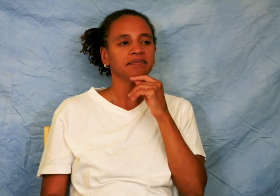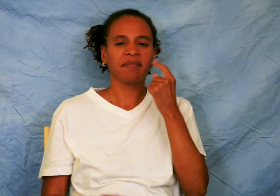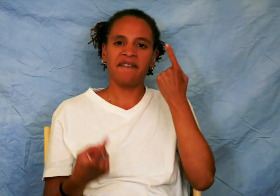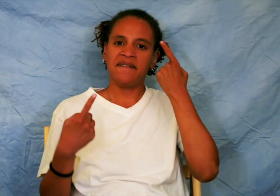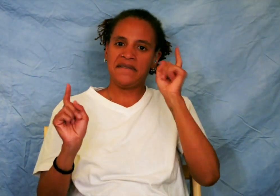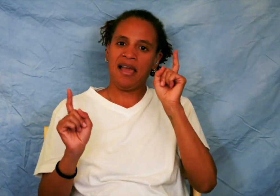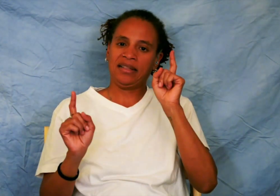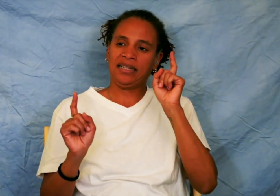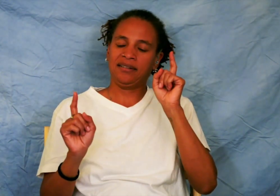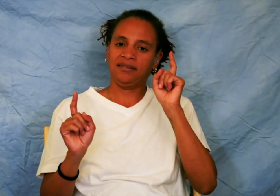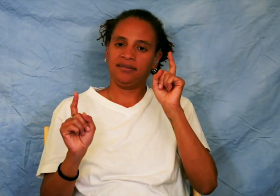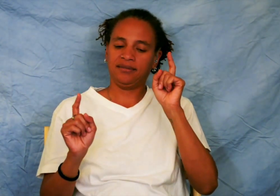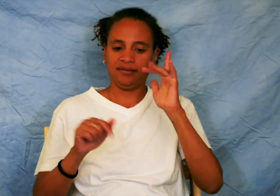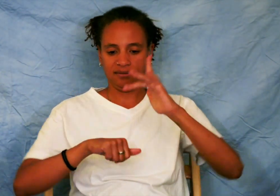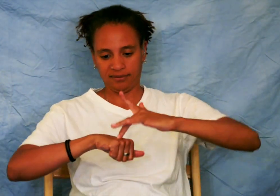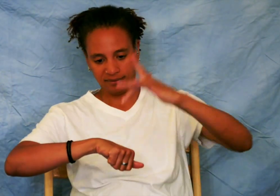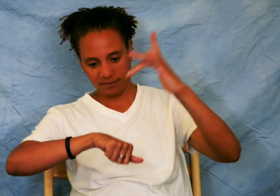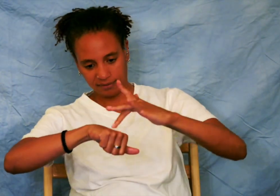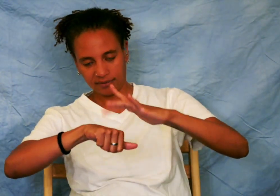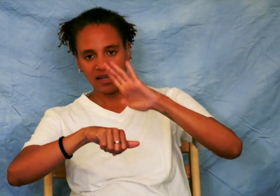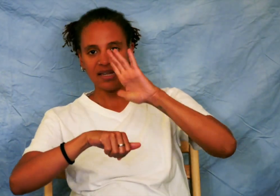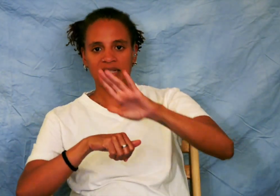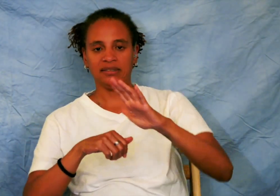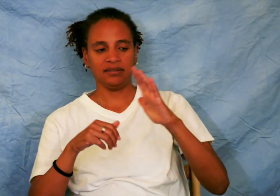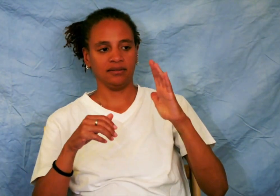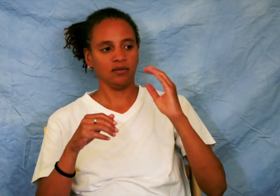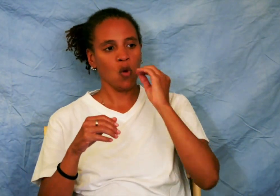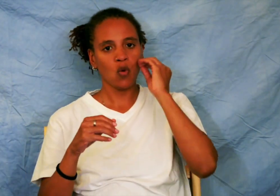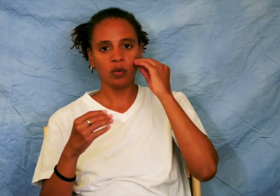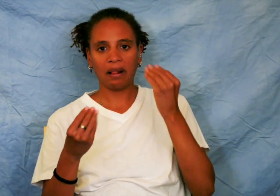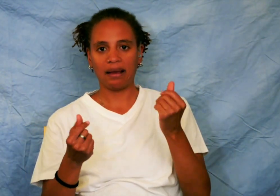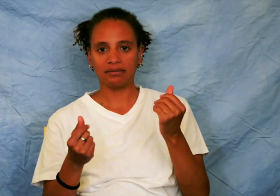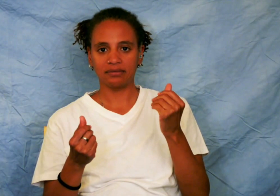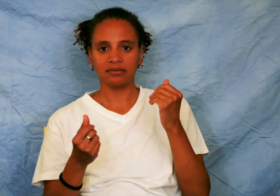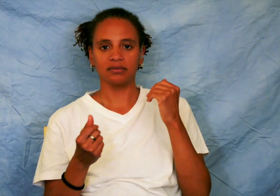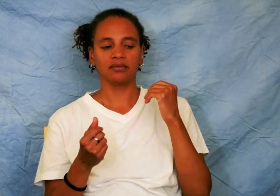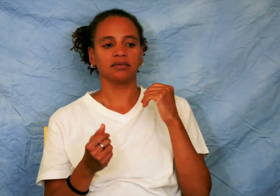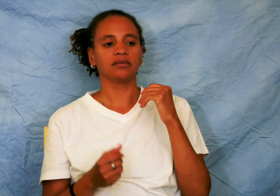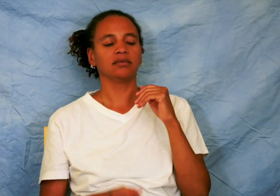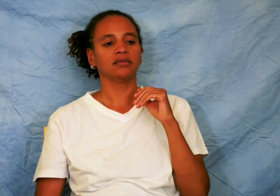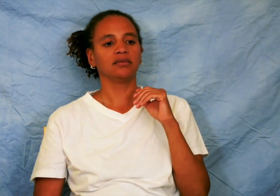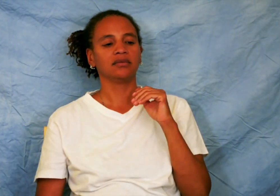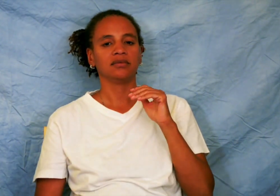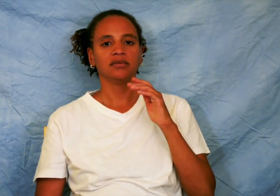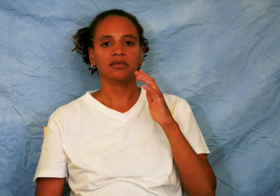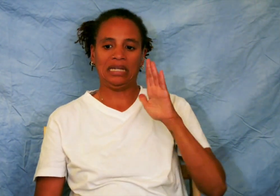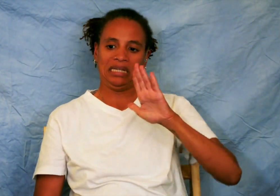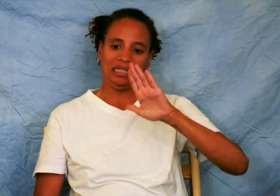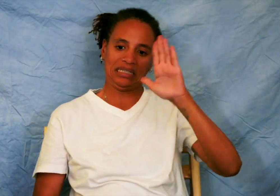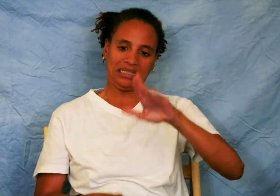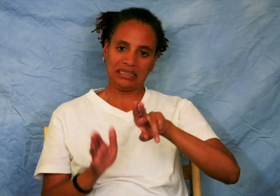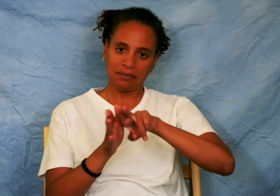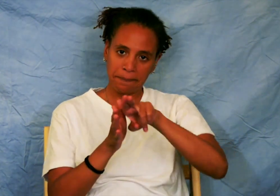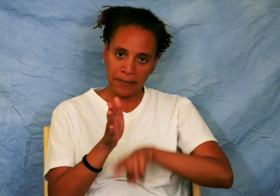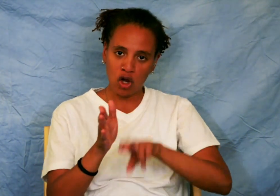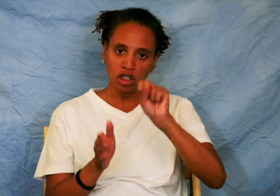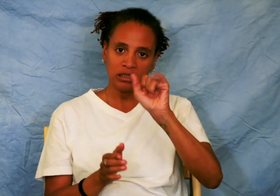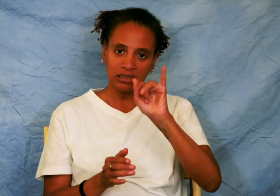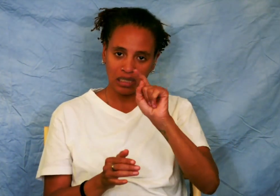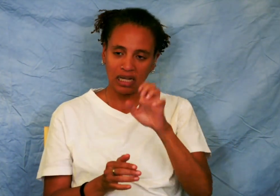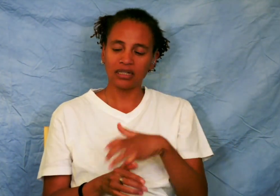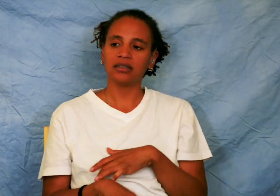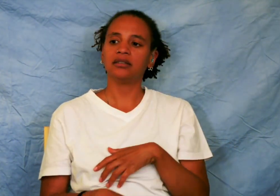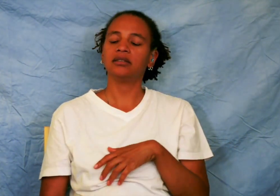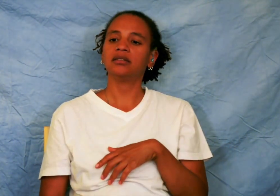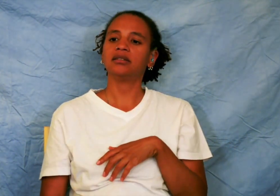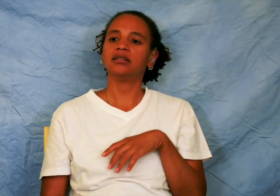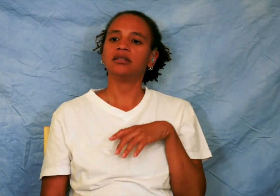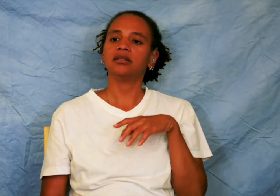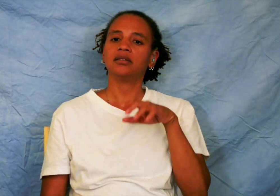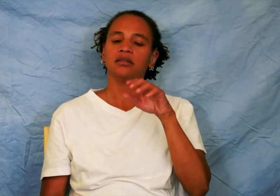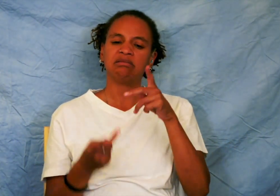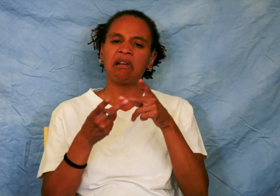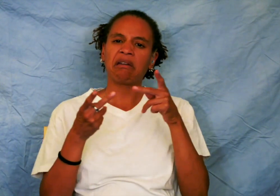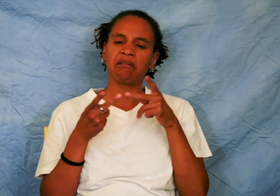I was finally stepping foot on his homeland. I was also standing at his burial site. It's